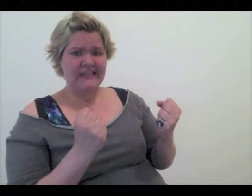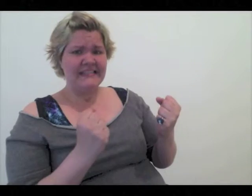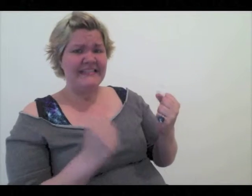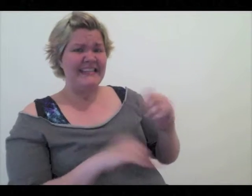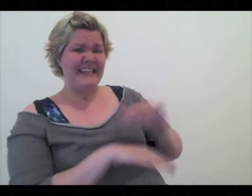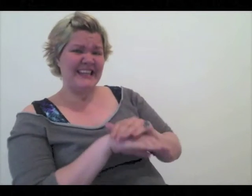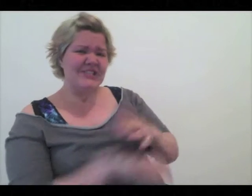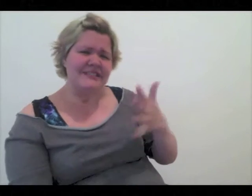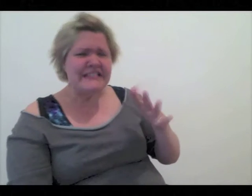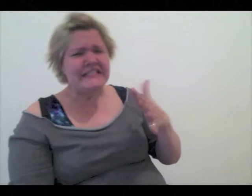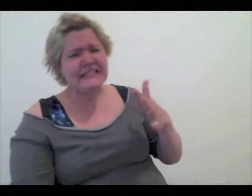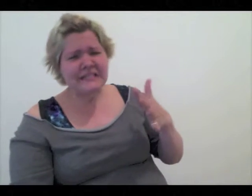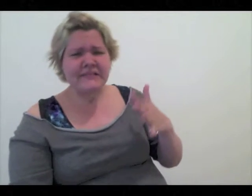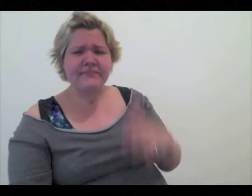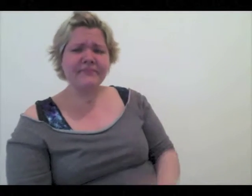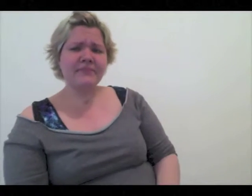and not so fluent in English –